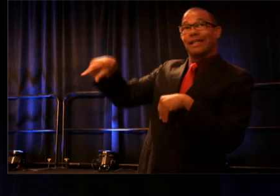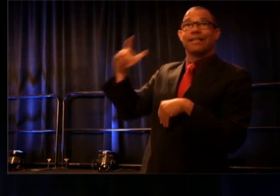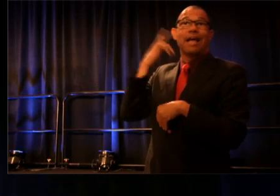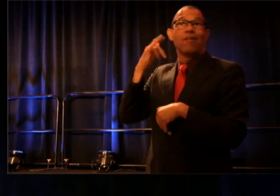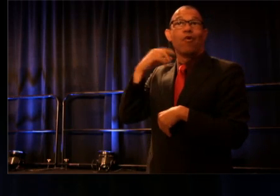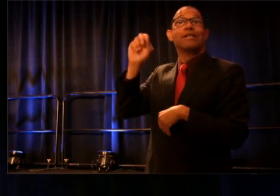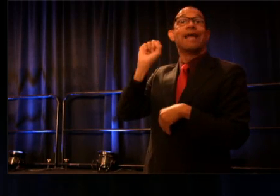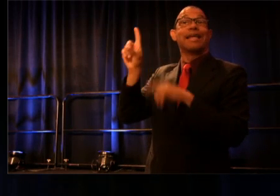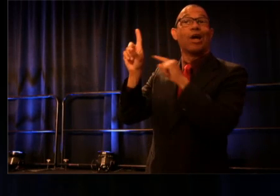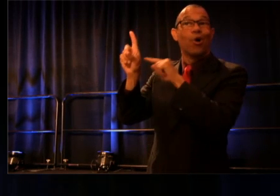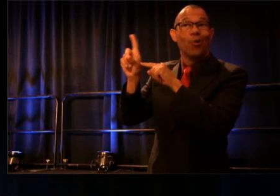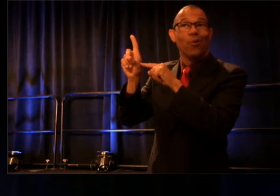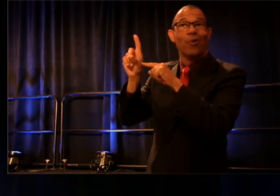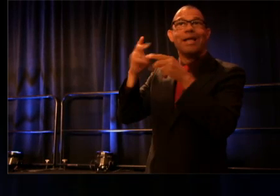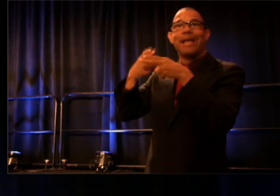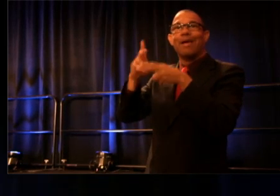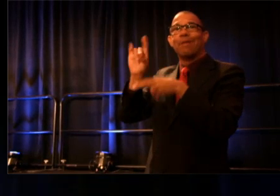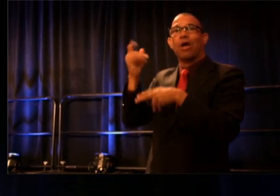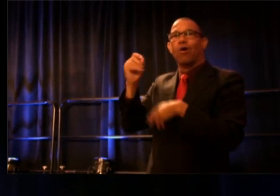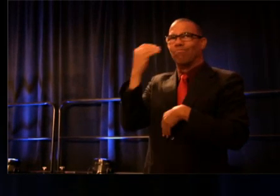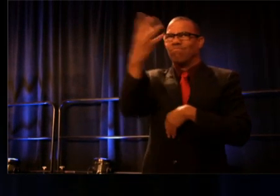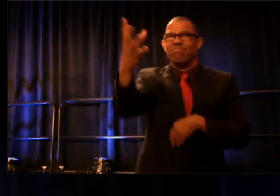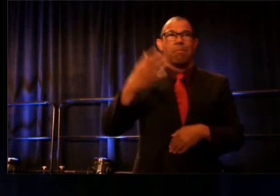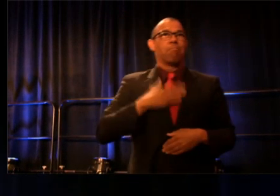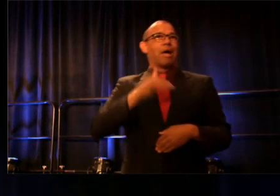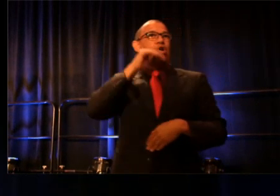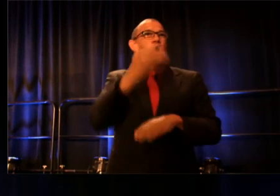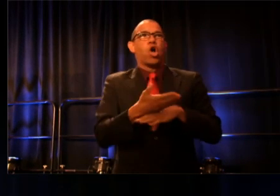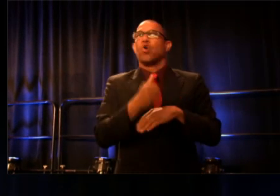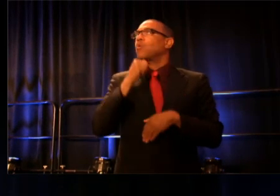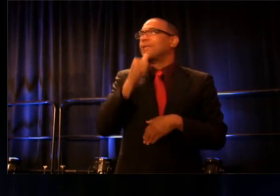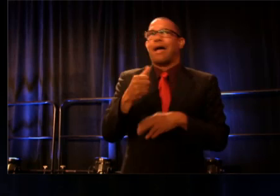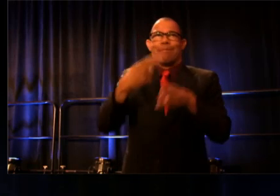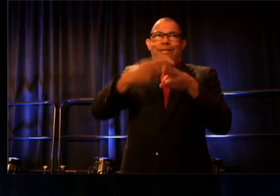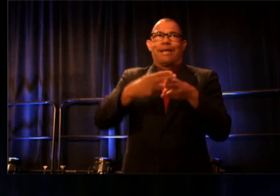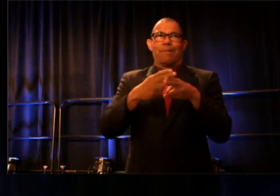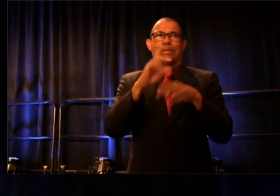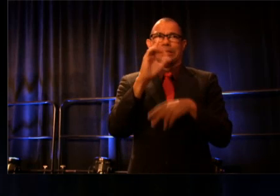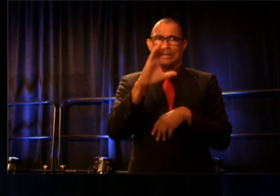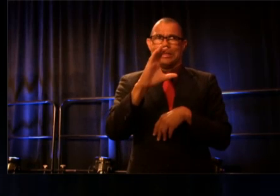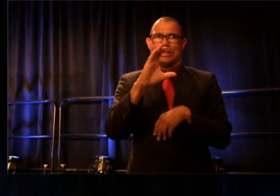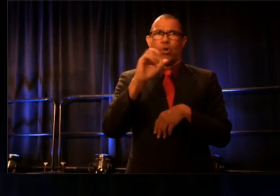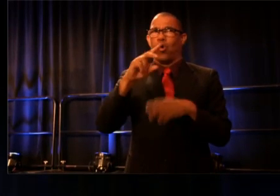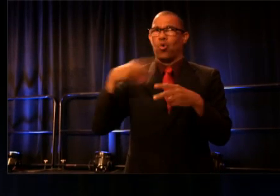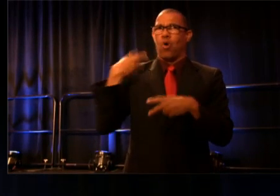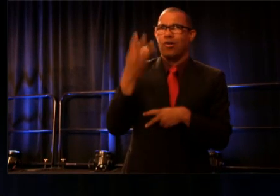that my daughter will not be named Washington or D.C. even though D.C. and Diego is kind of catchy